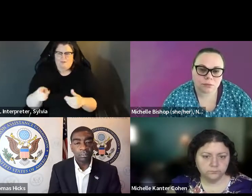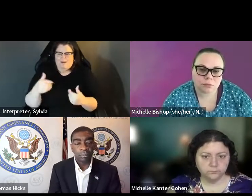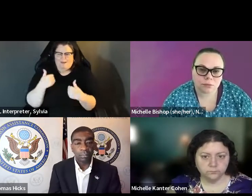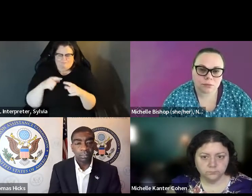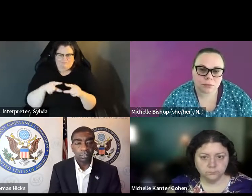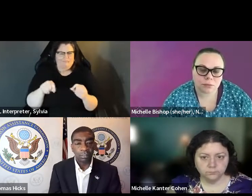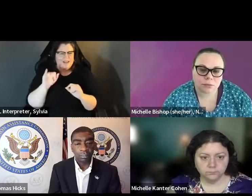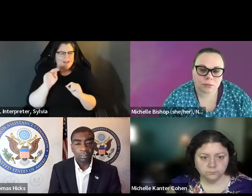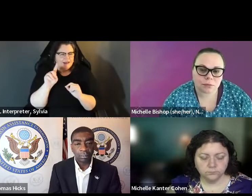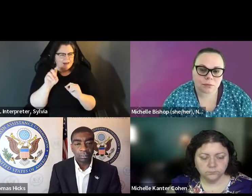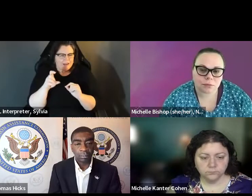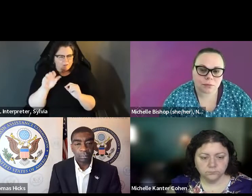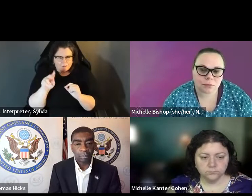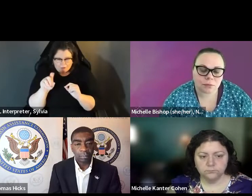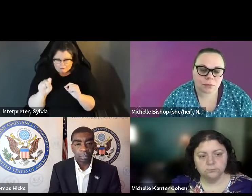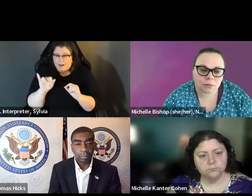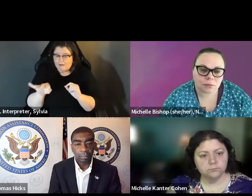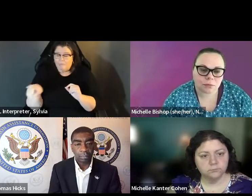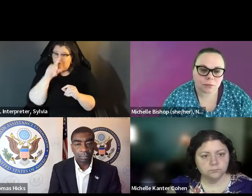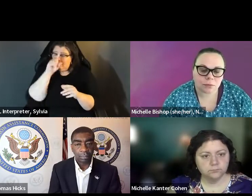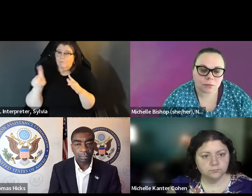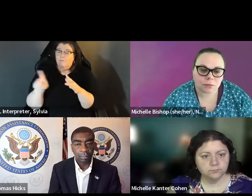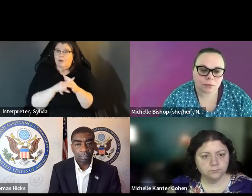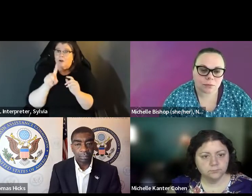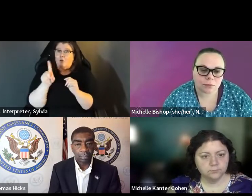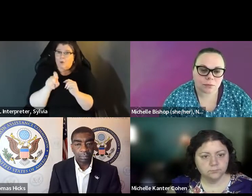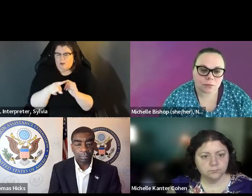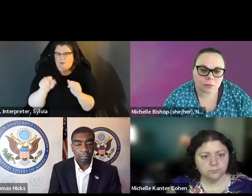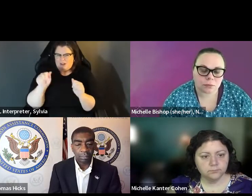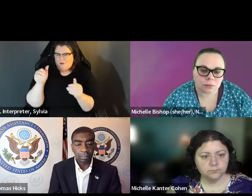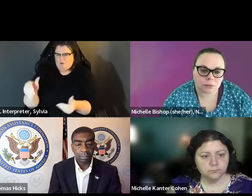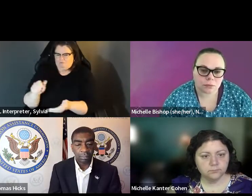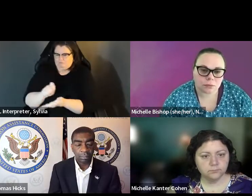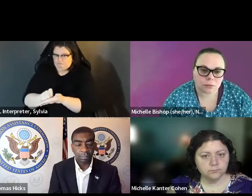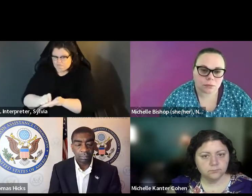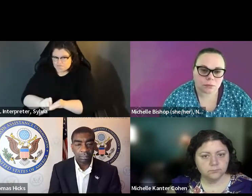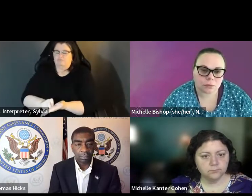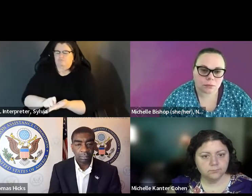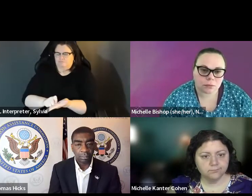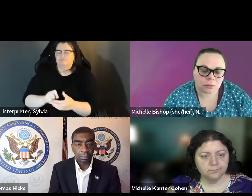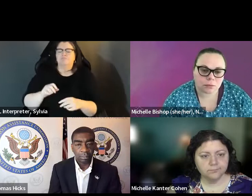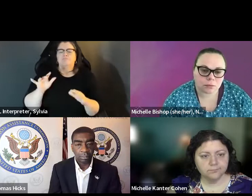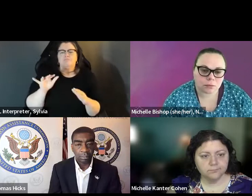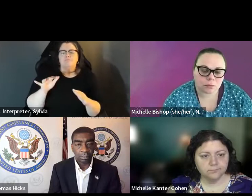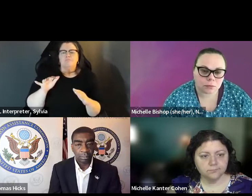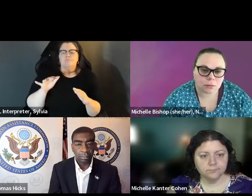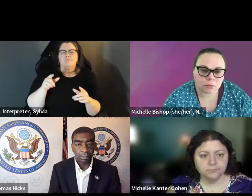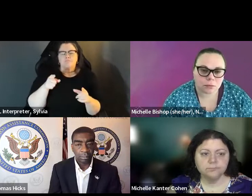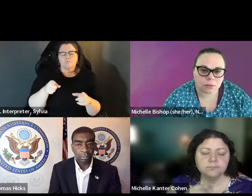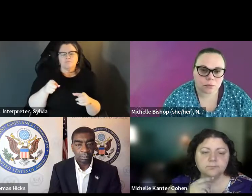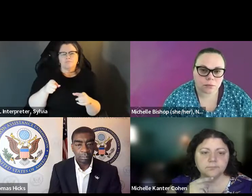index cards, don't forget you can do that. And also for folks online, feel free to use the chat and we'll do some And also for folks online feel free to use the chat, and we'll do some and that's the end.